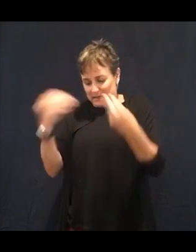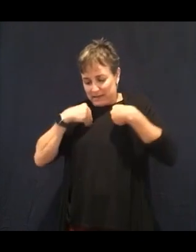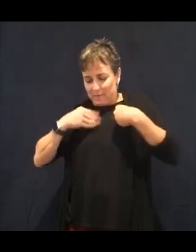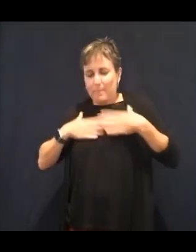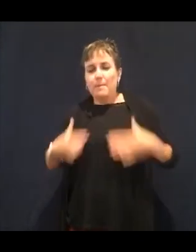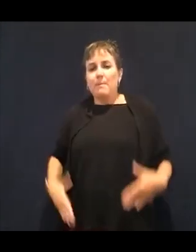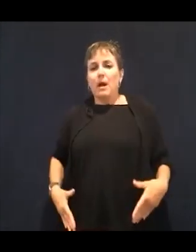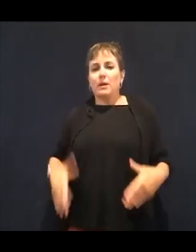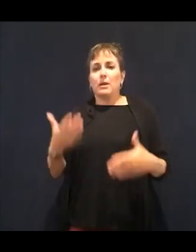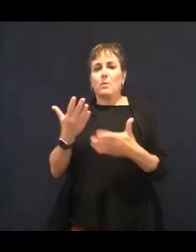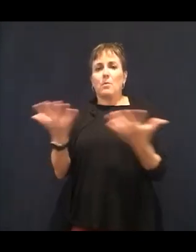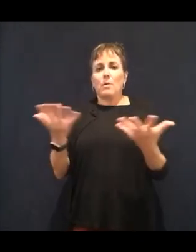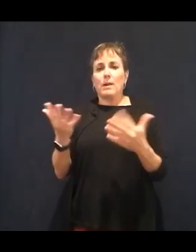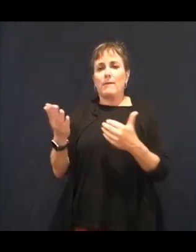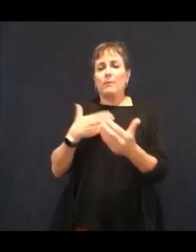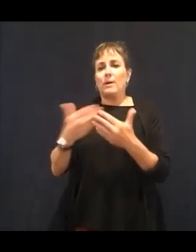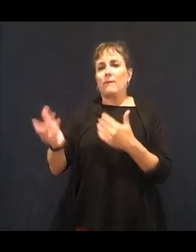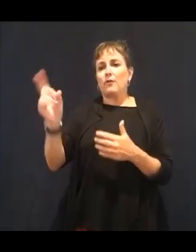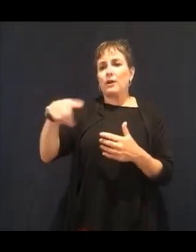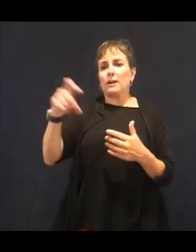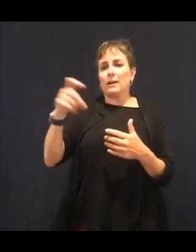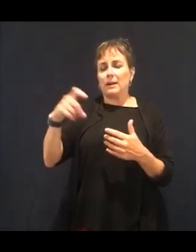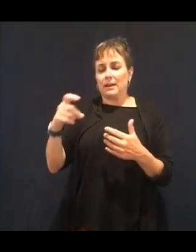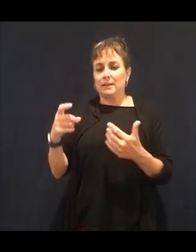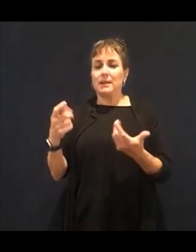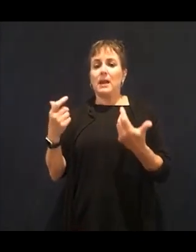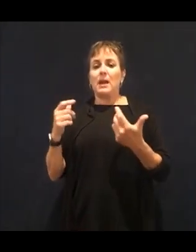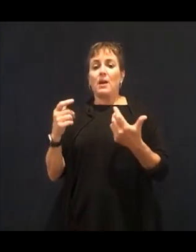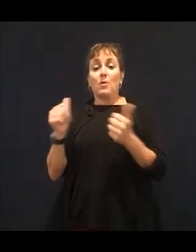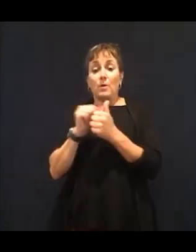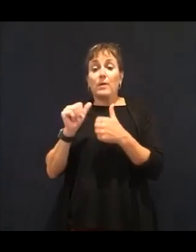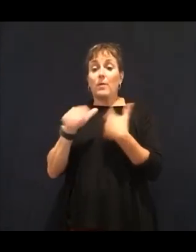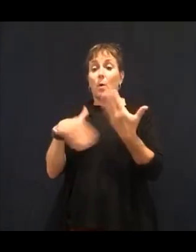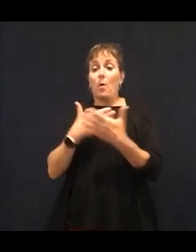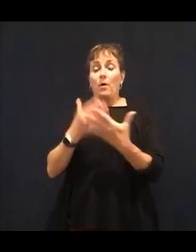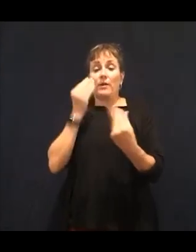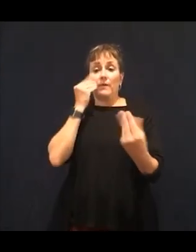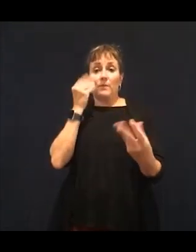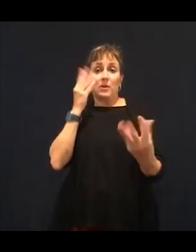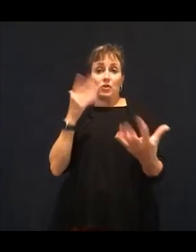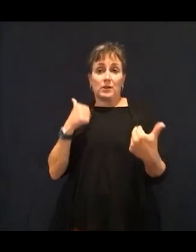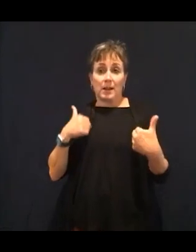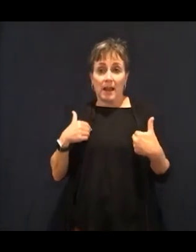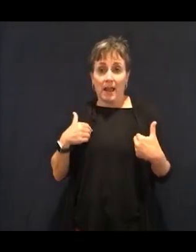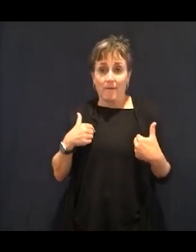is my important message to you today. There is another doctor.